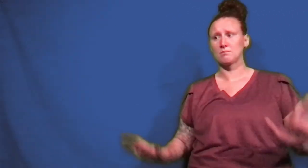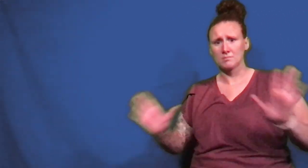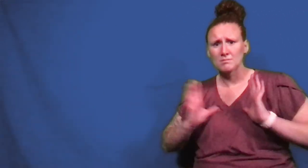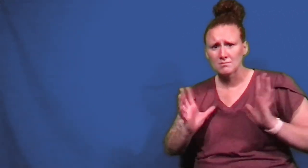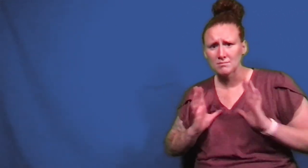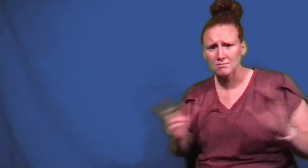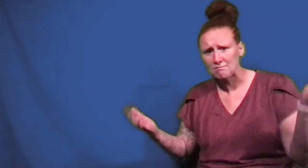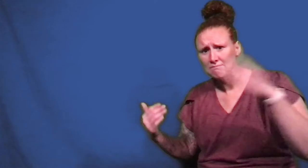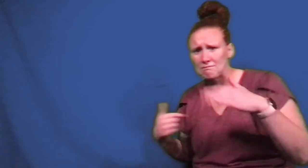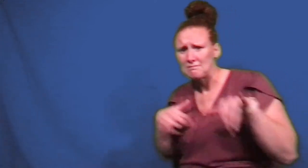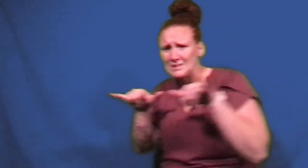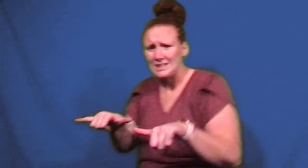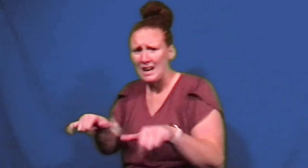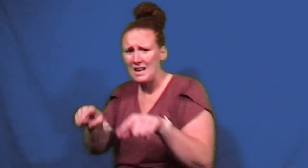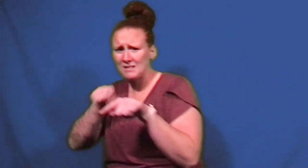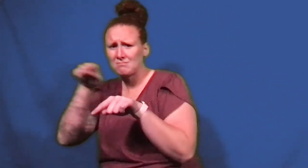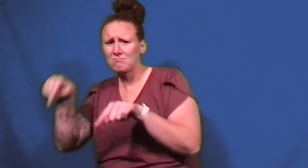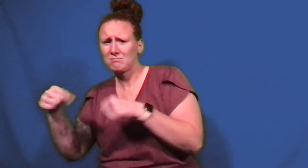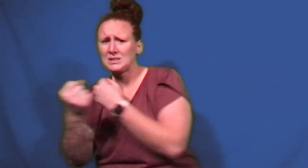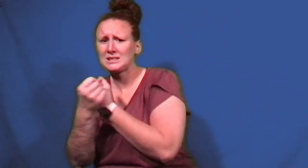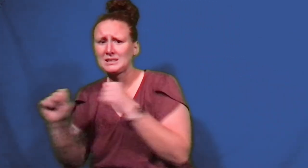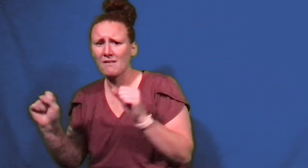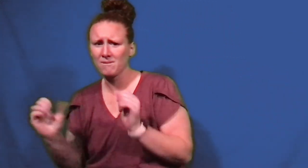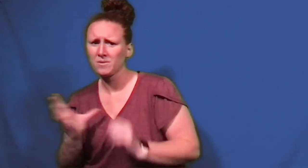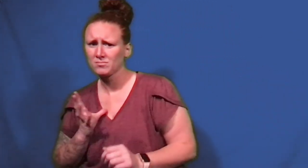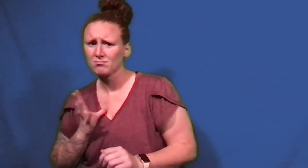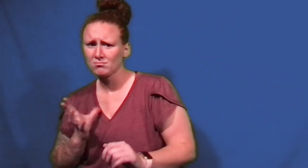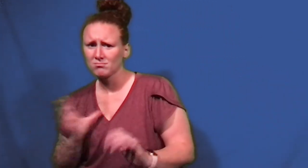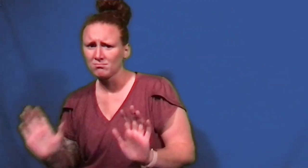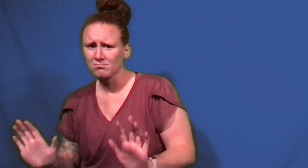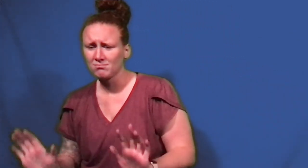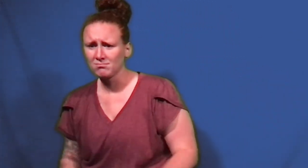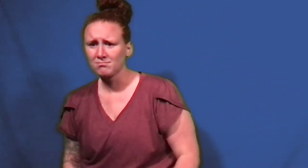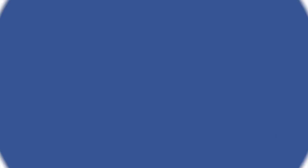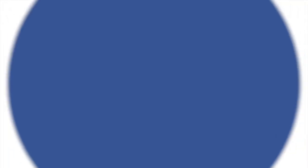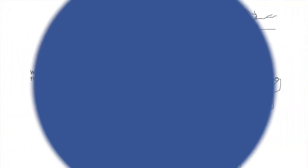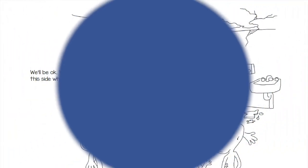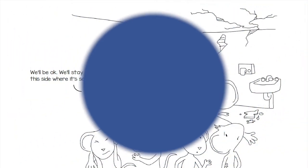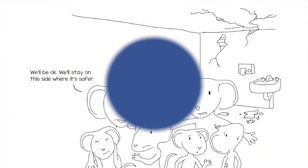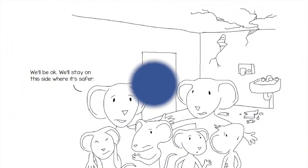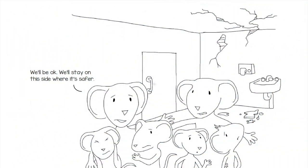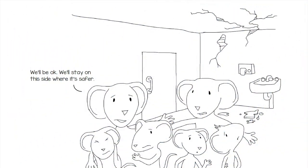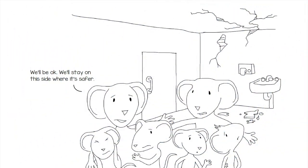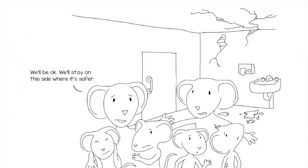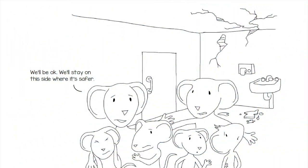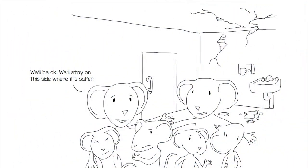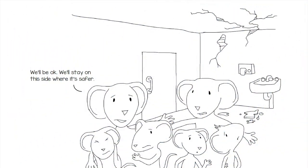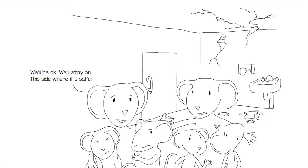We'll be okay. We'll stay on this side where it's safer.